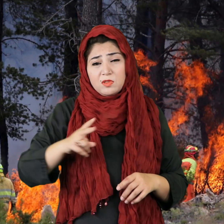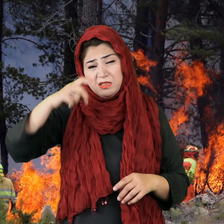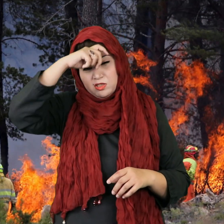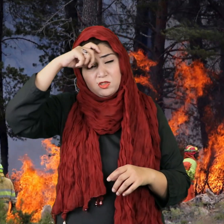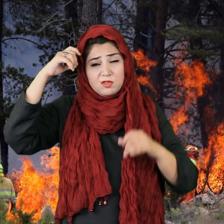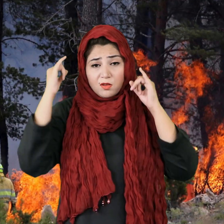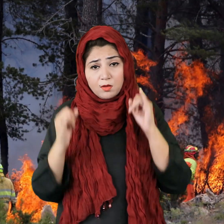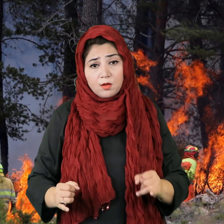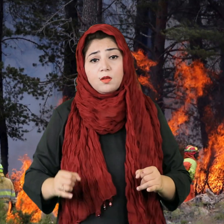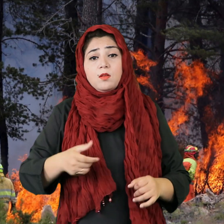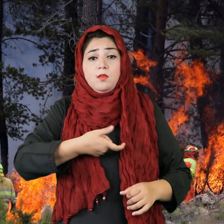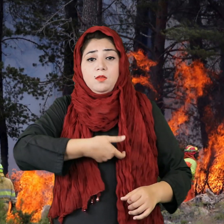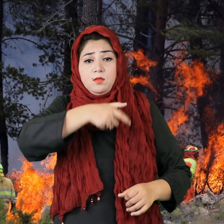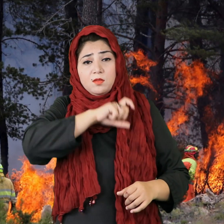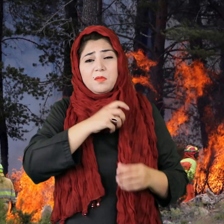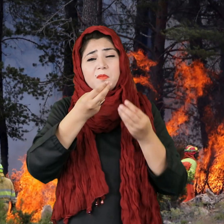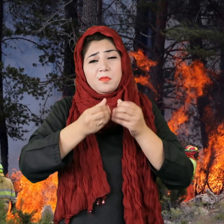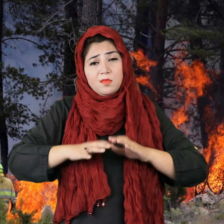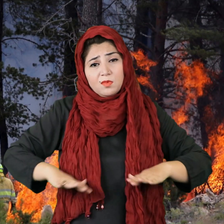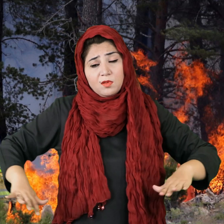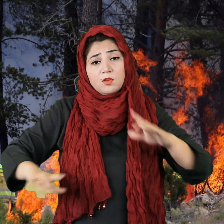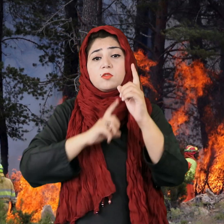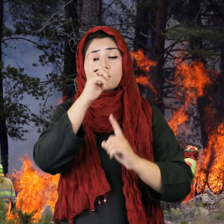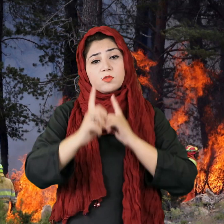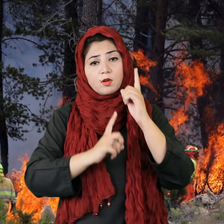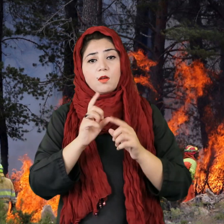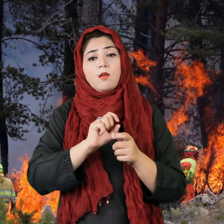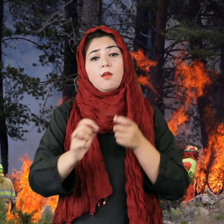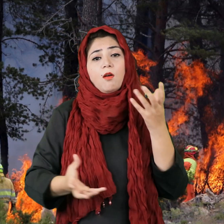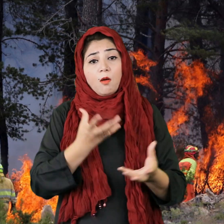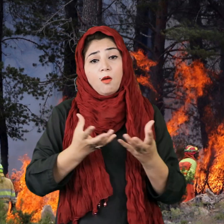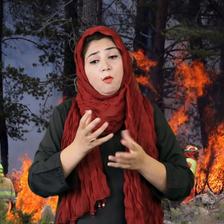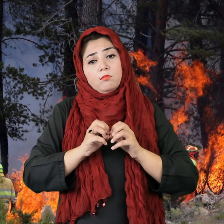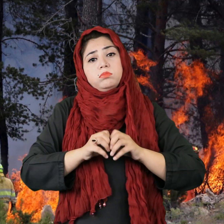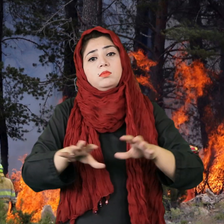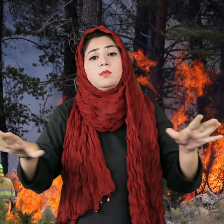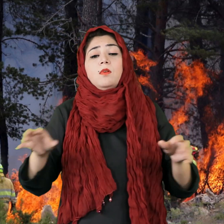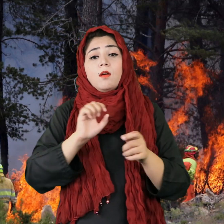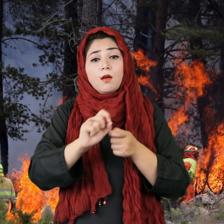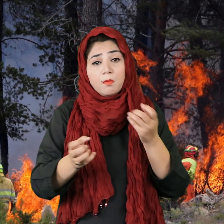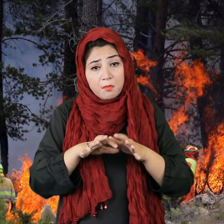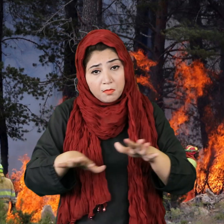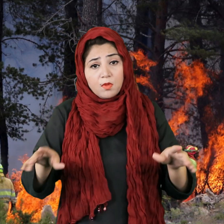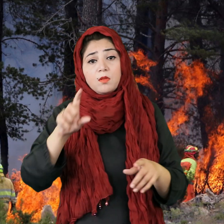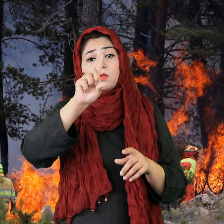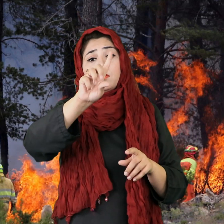Because of Europe's prolonged heat wave, forest fires on the Spanish island of La Palma will become uncontrolled.